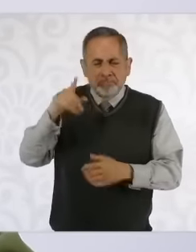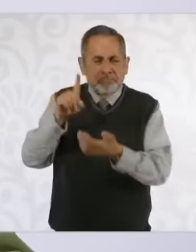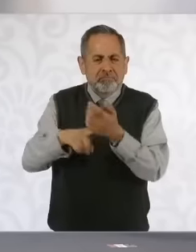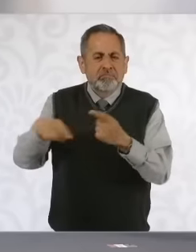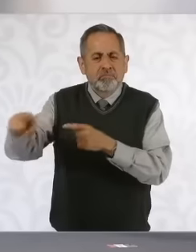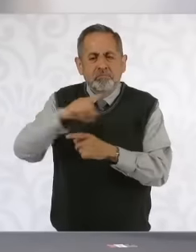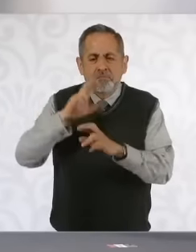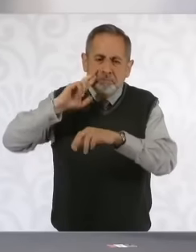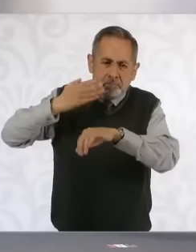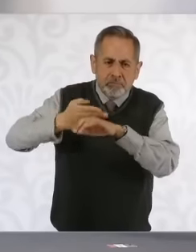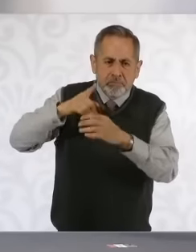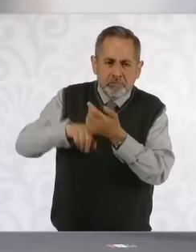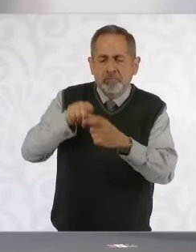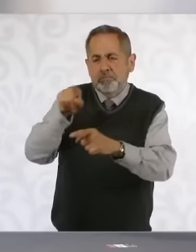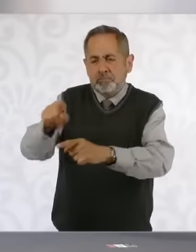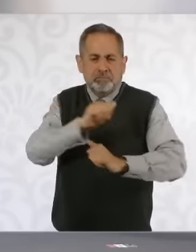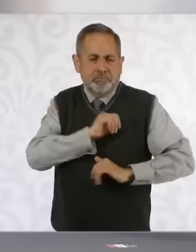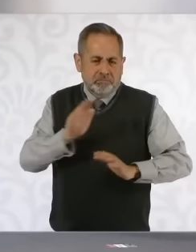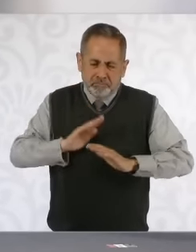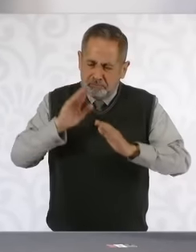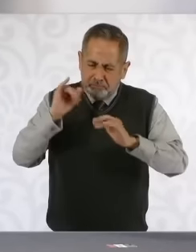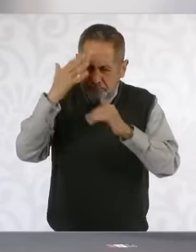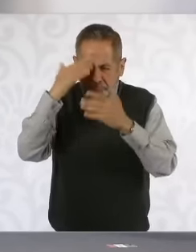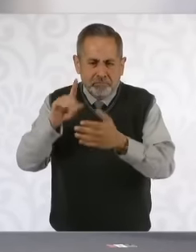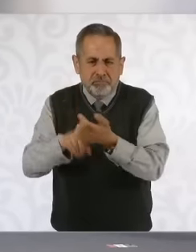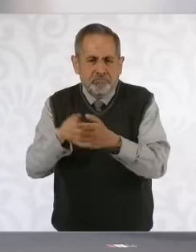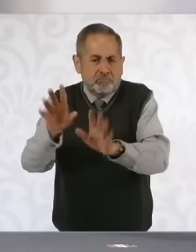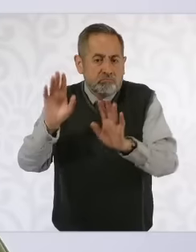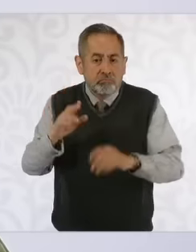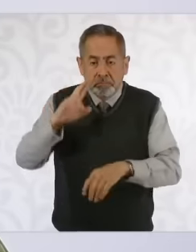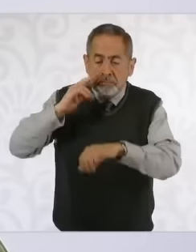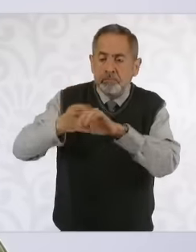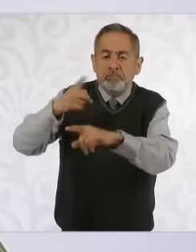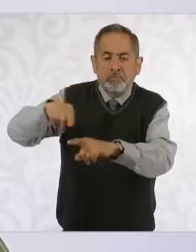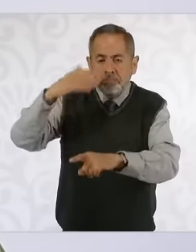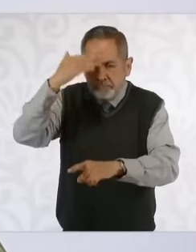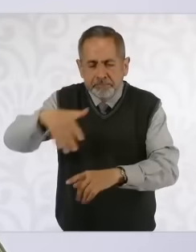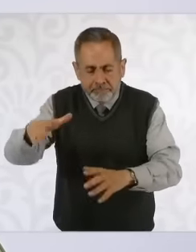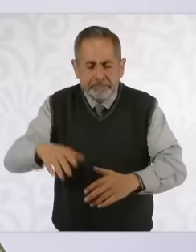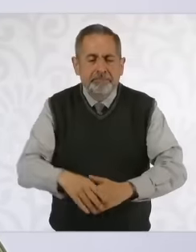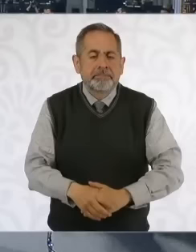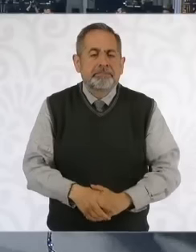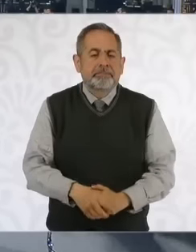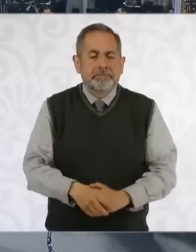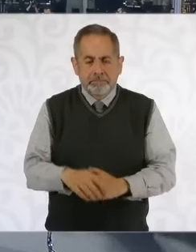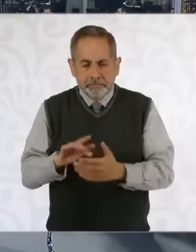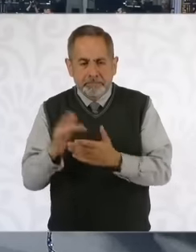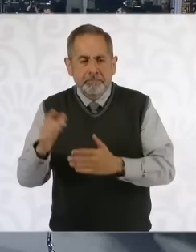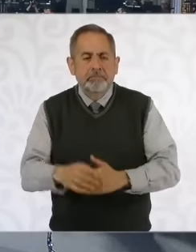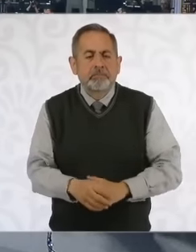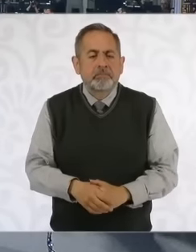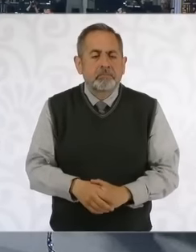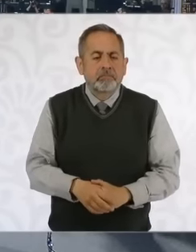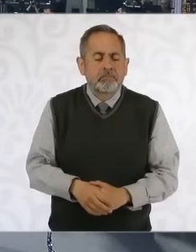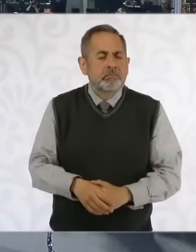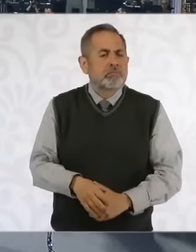military personal responsibility, but yes they already knew. Thank you and the case of Heidy Mariana